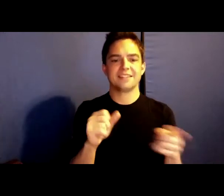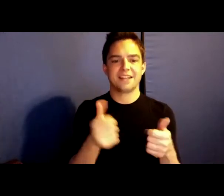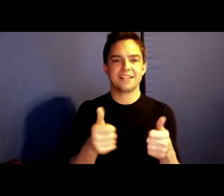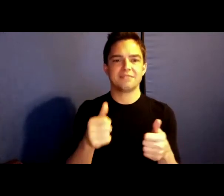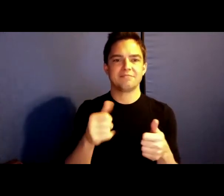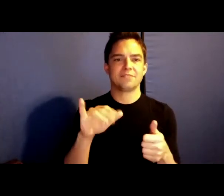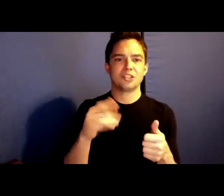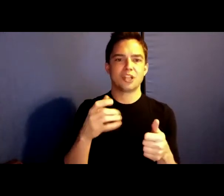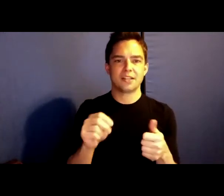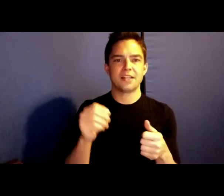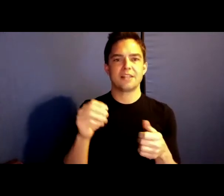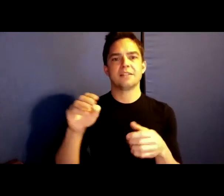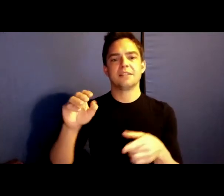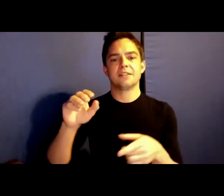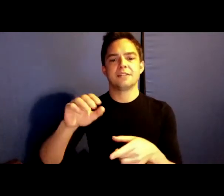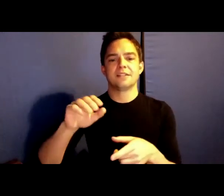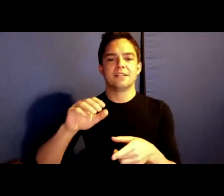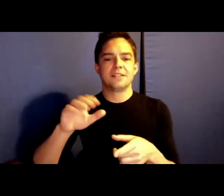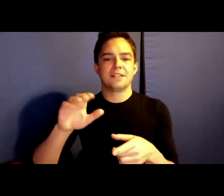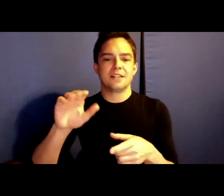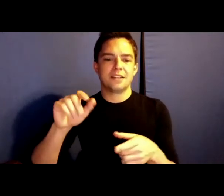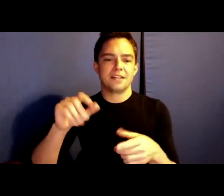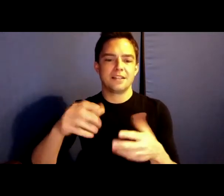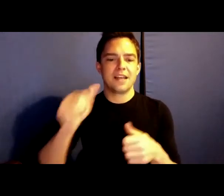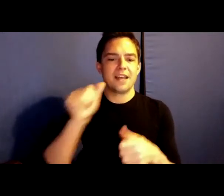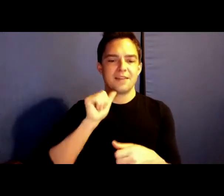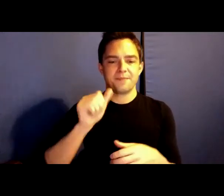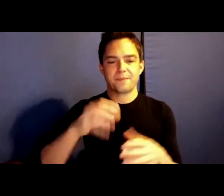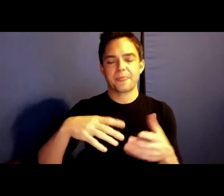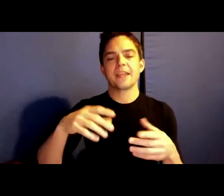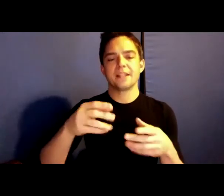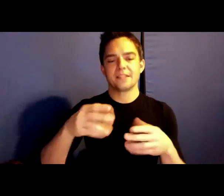and Contemporary Poetry at Arizona State University. She lives in Phoenix, Arizona.